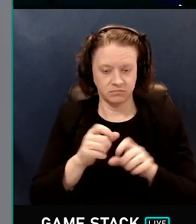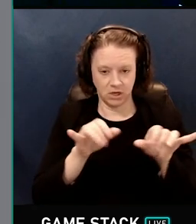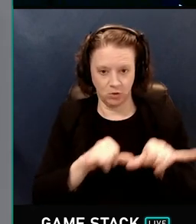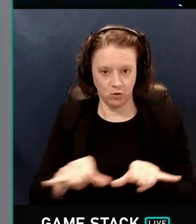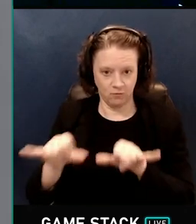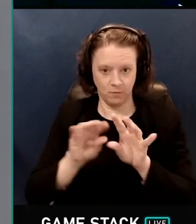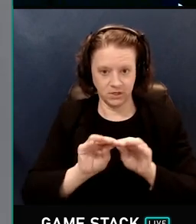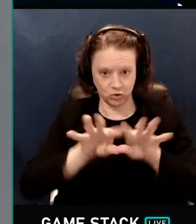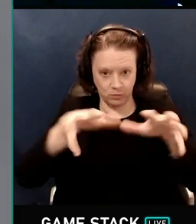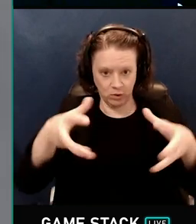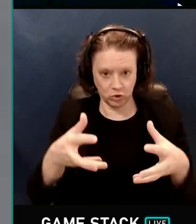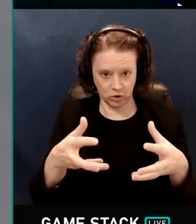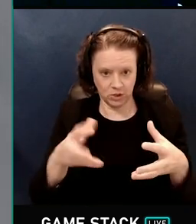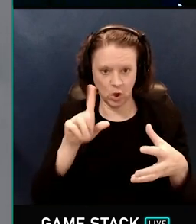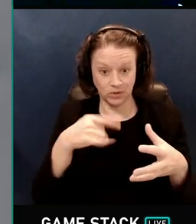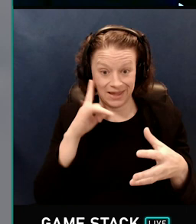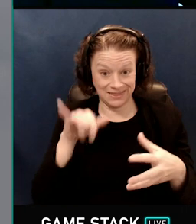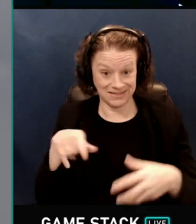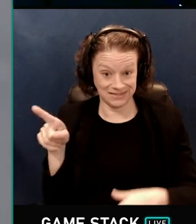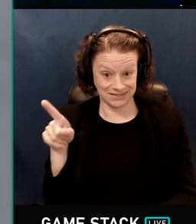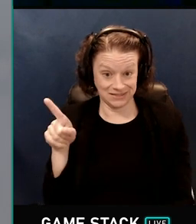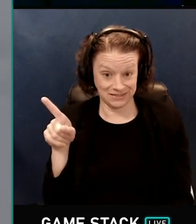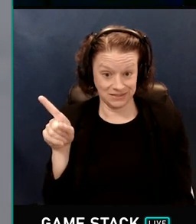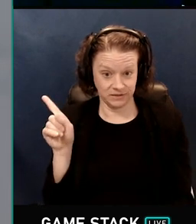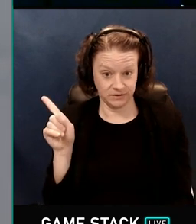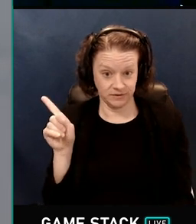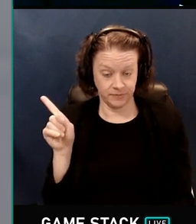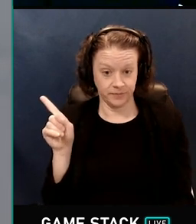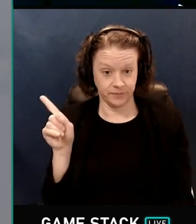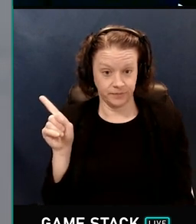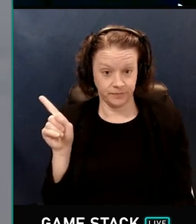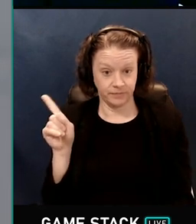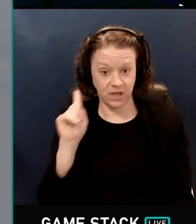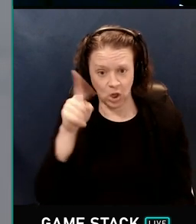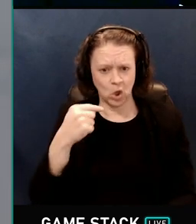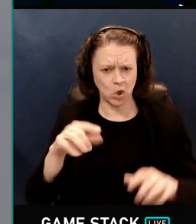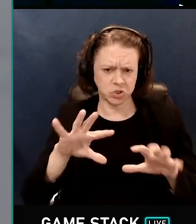And that uniform distribution looks like this. It looks uniform.